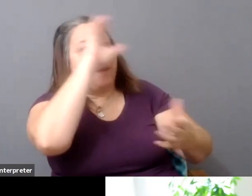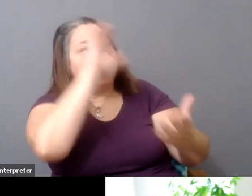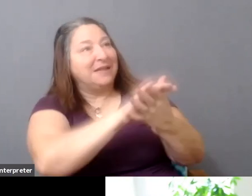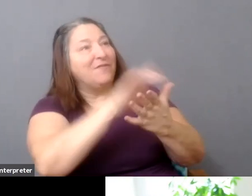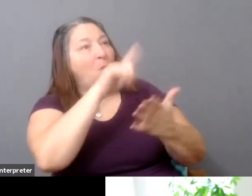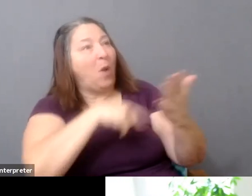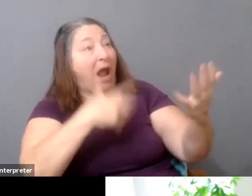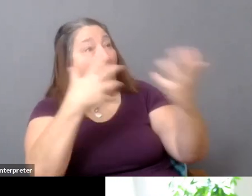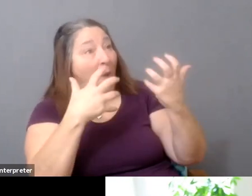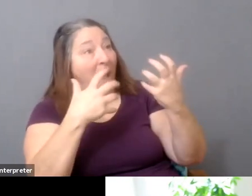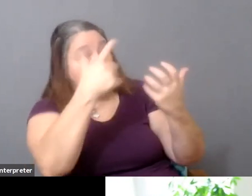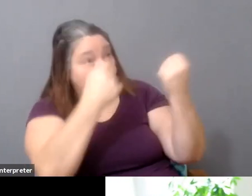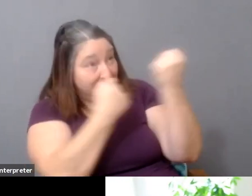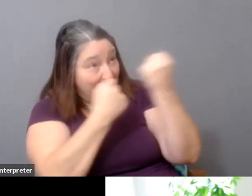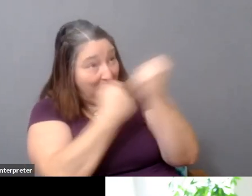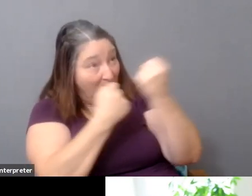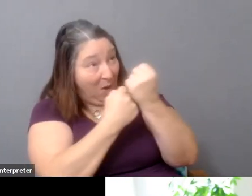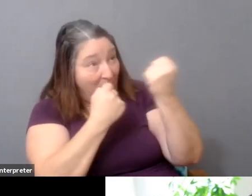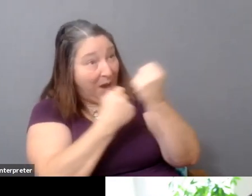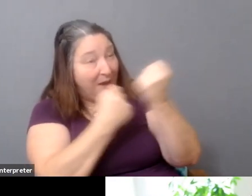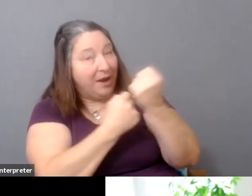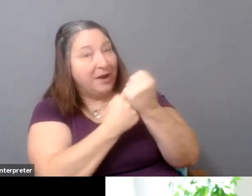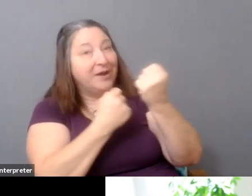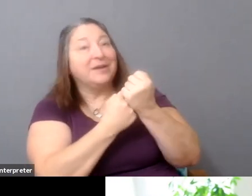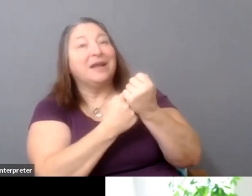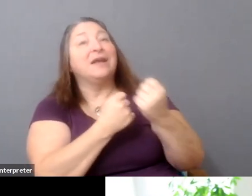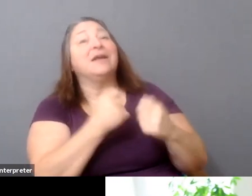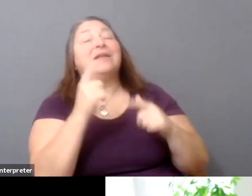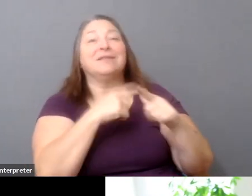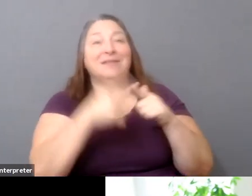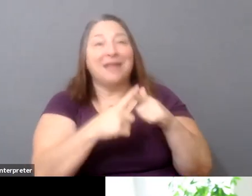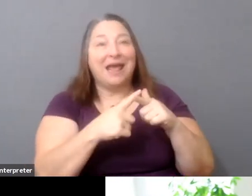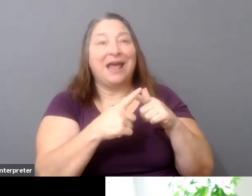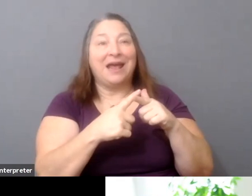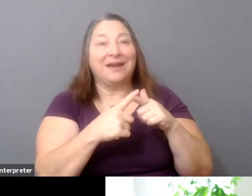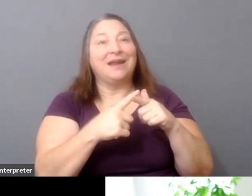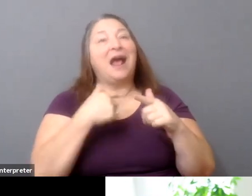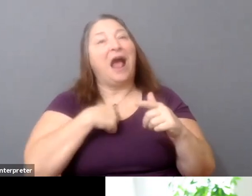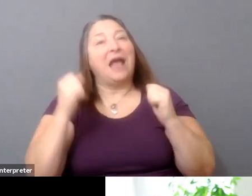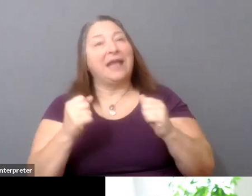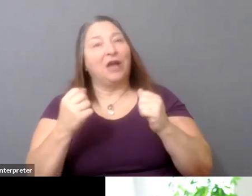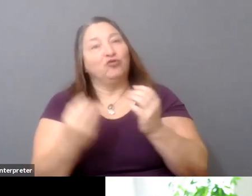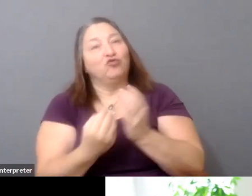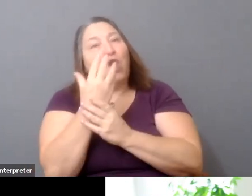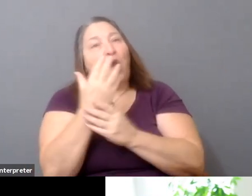They become your seed for being able to kind of, you know, grow from there. And it's a bit--